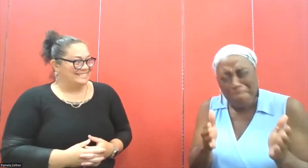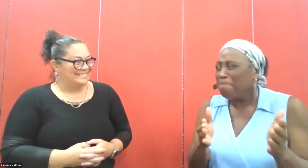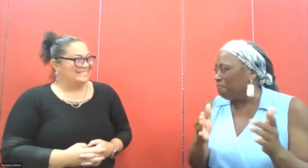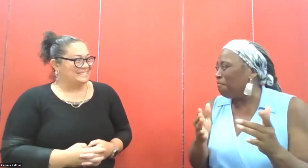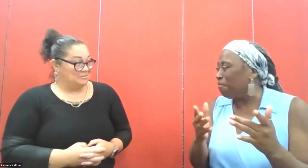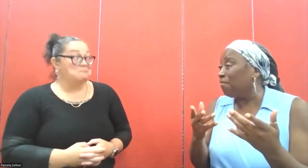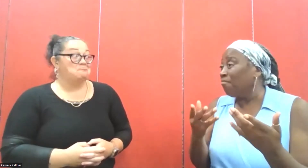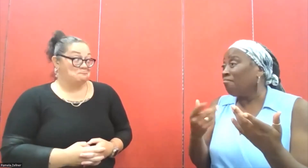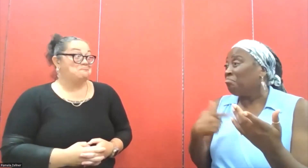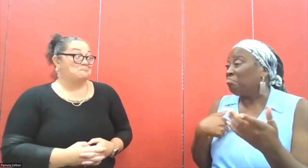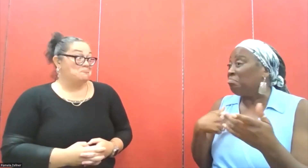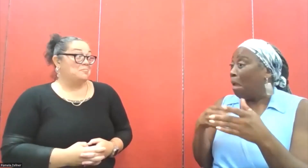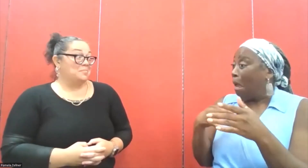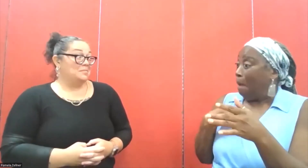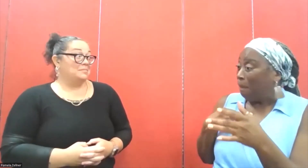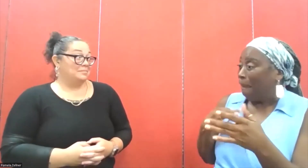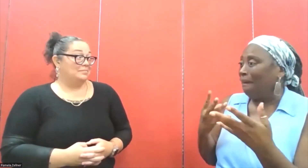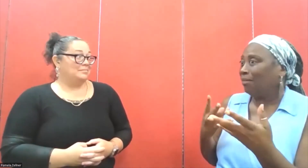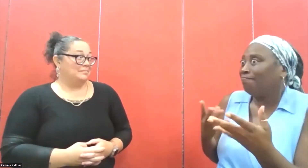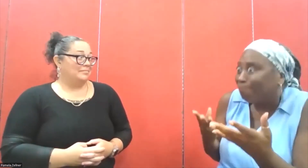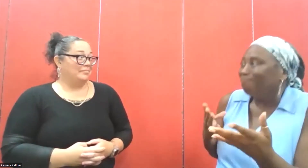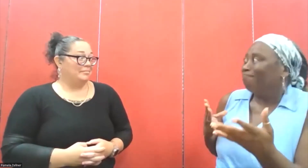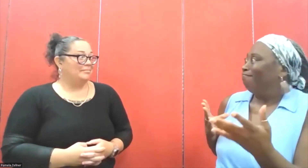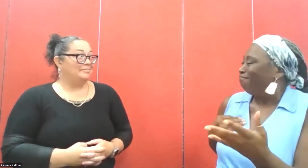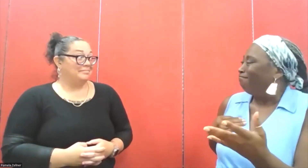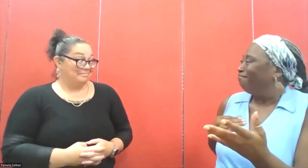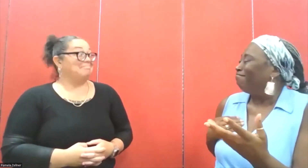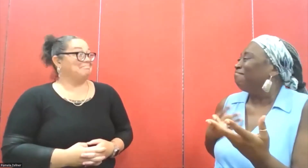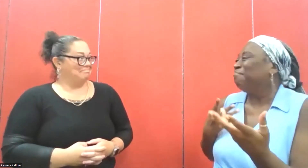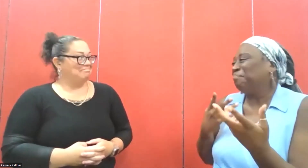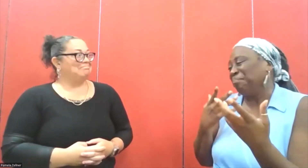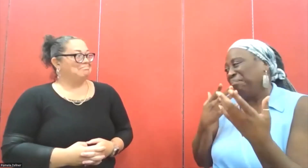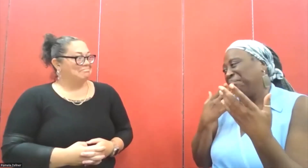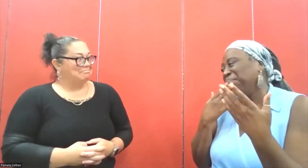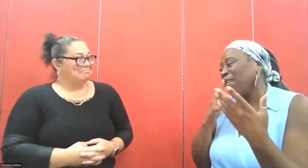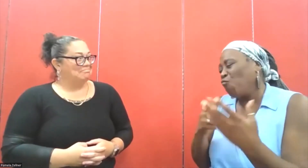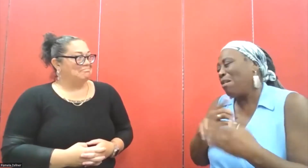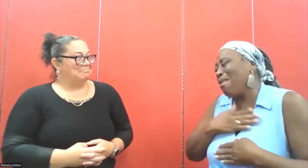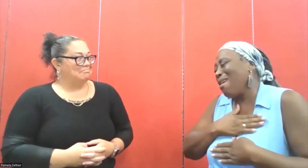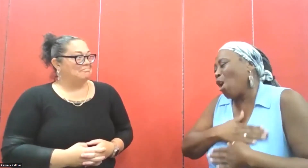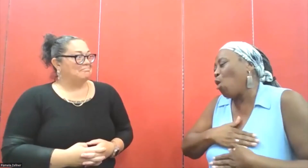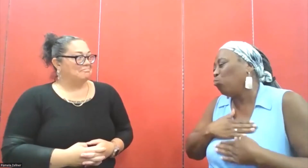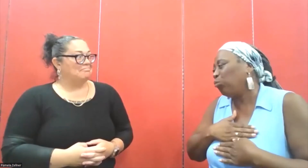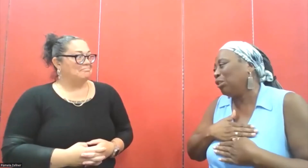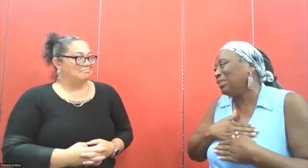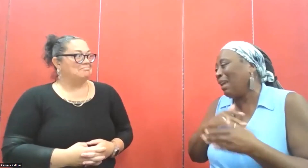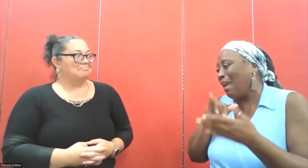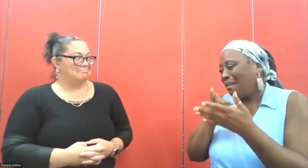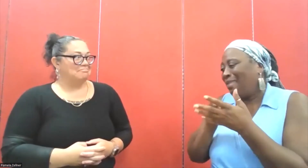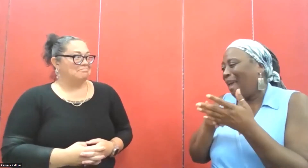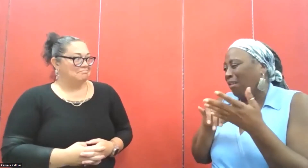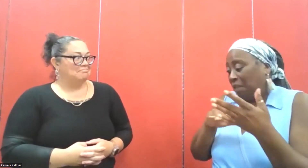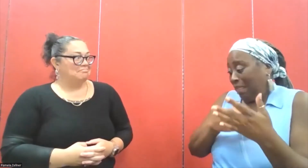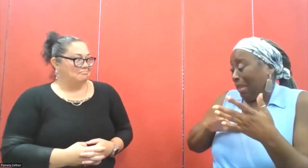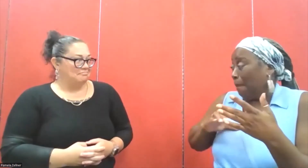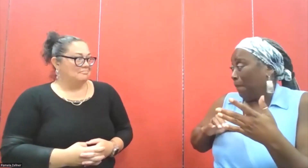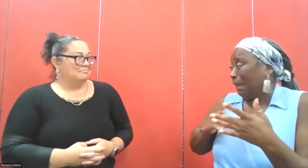encouraged me quite a bit. So I applied and I got accepted. And I really really appreciate that.